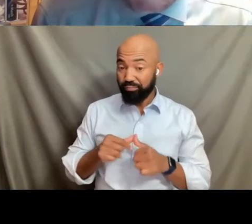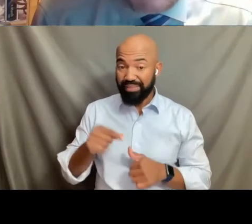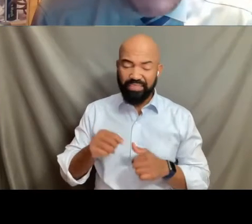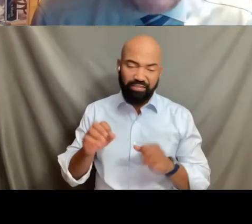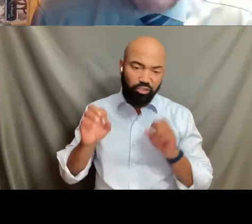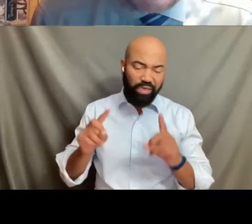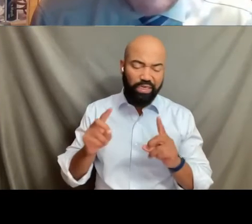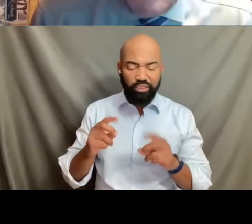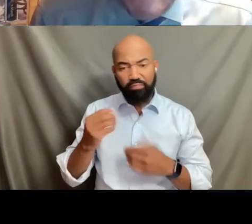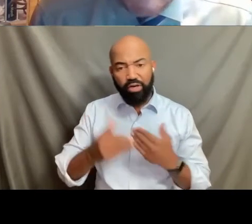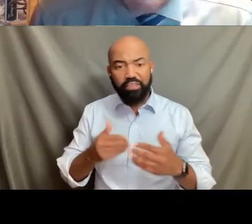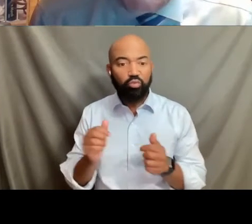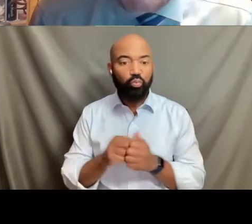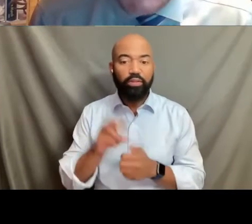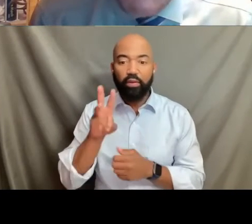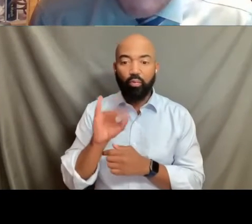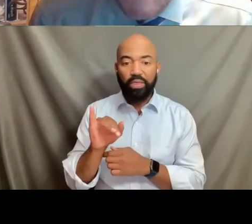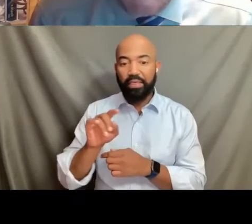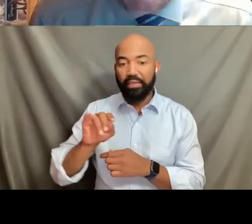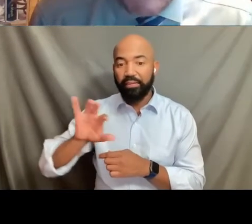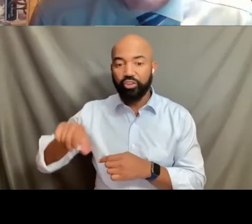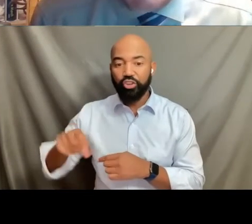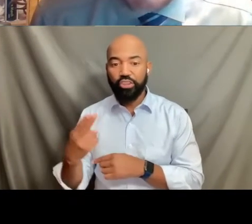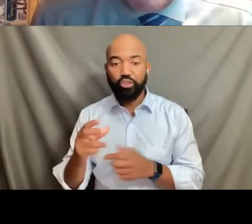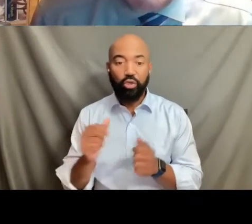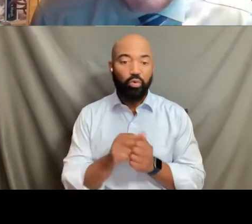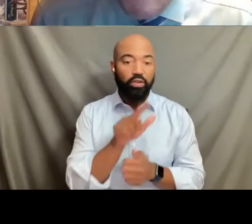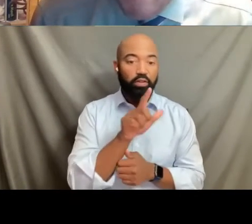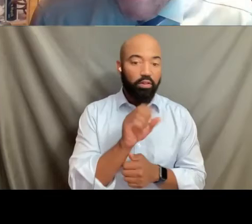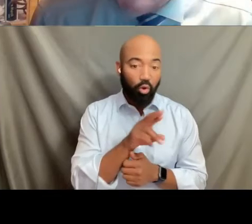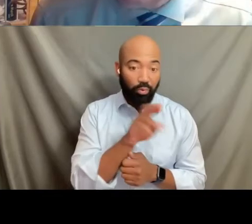that Loree and Michael and others are advancing tonight.